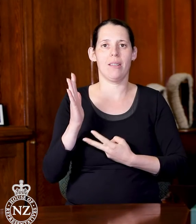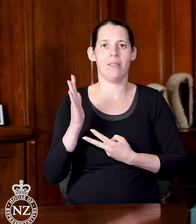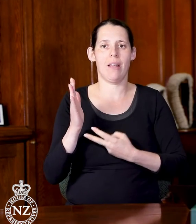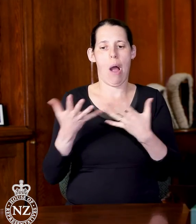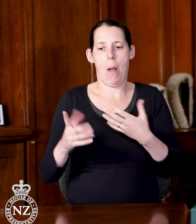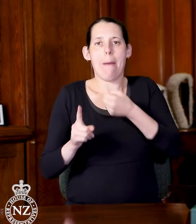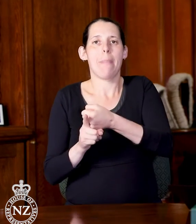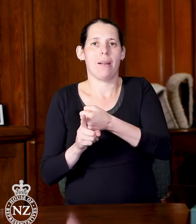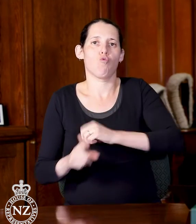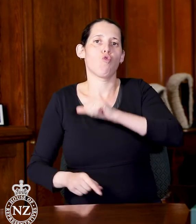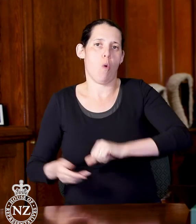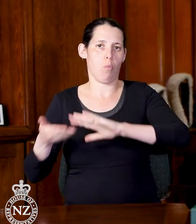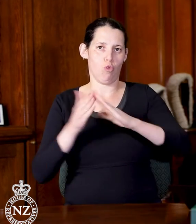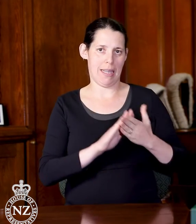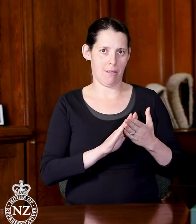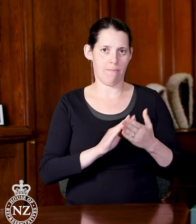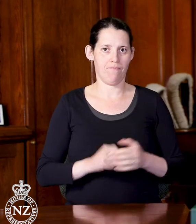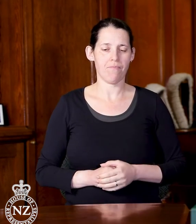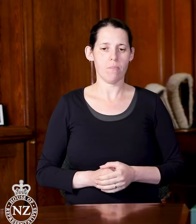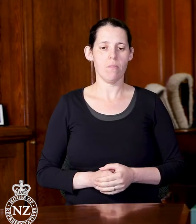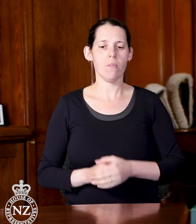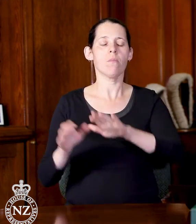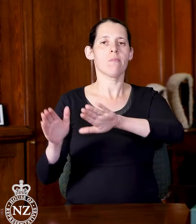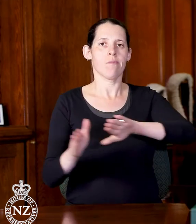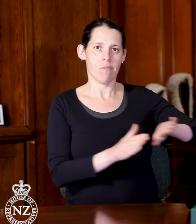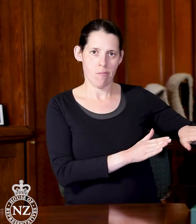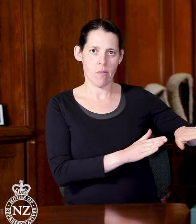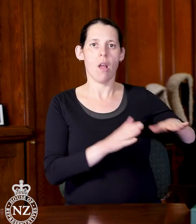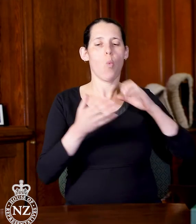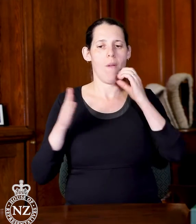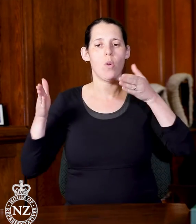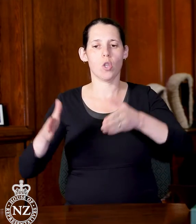We'll then go into the Appropriation (2019/20 Confirmation and Validation) Bill.